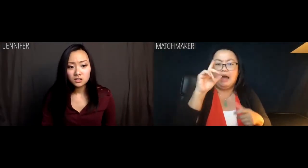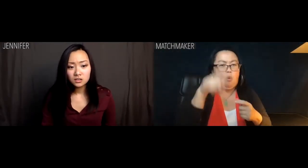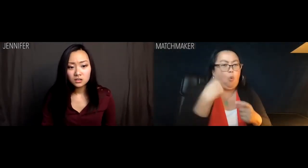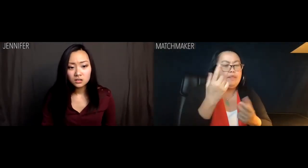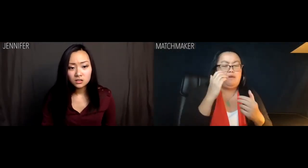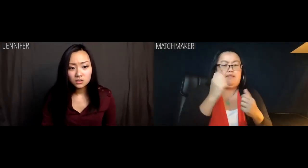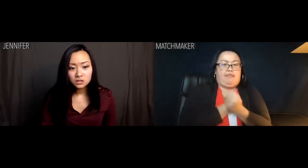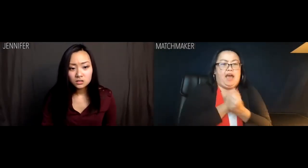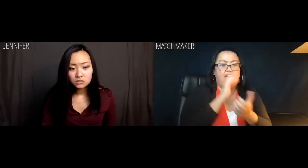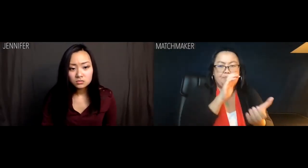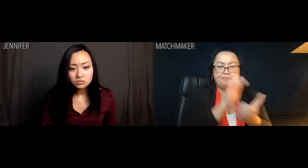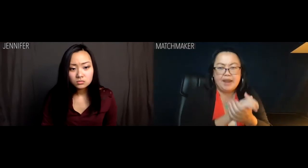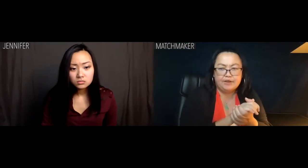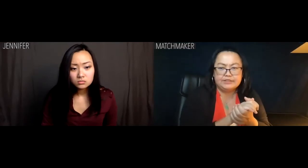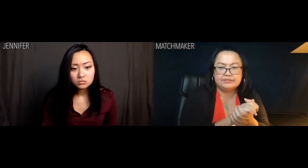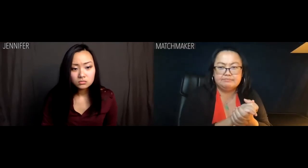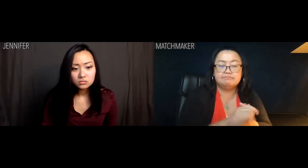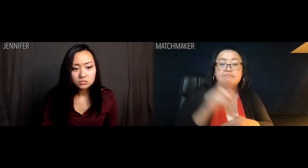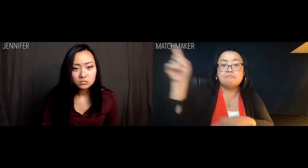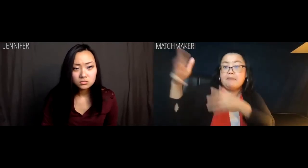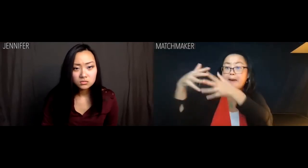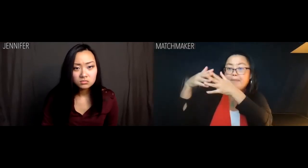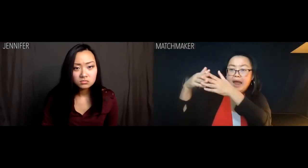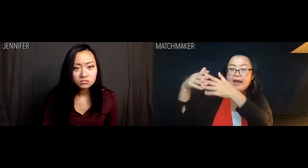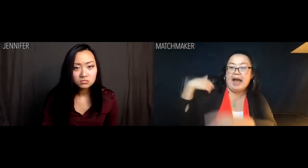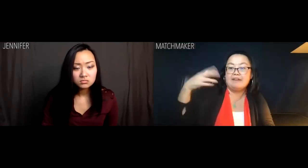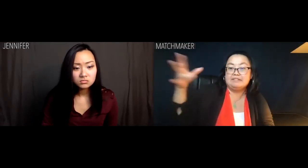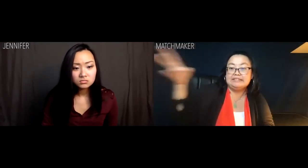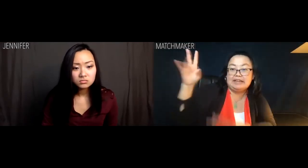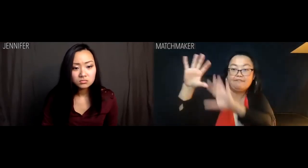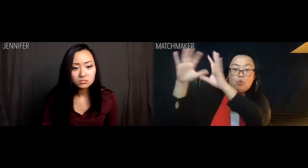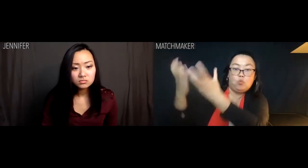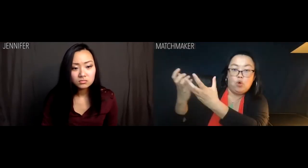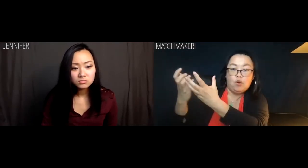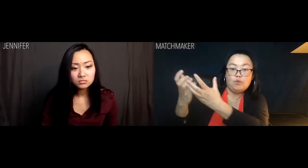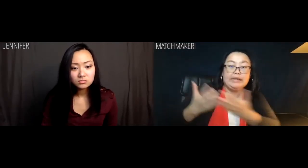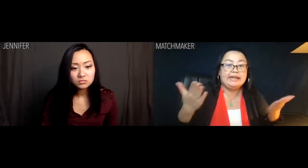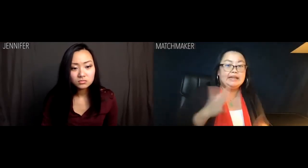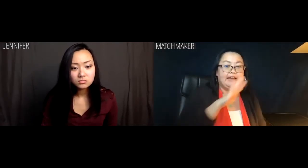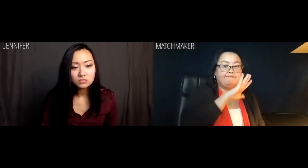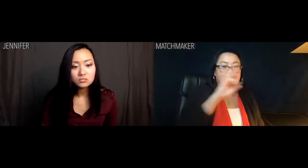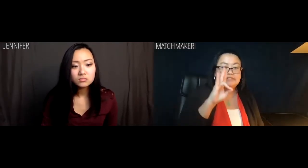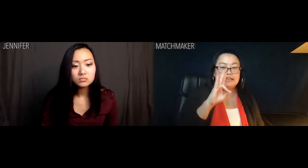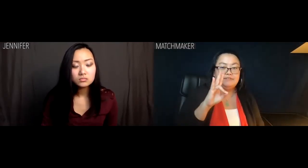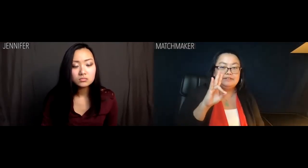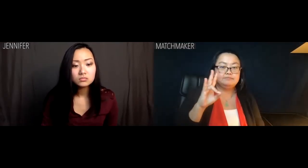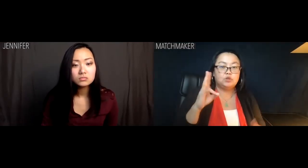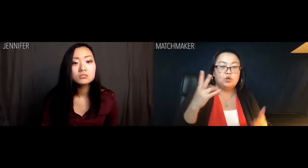These are not loveless marriages. The American divorce rate is seventh in the world. Ours is fifty-seventh.